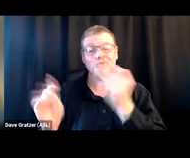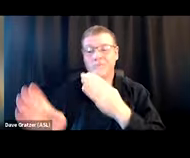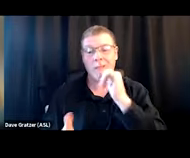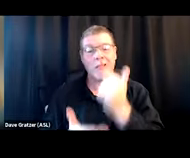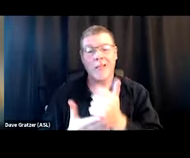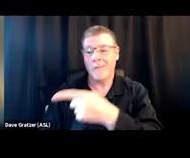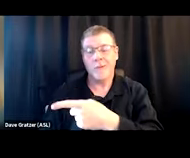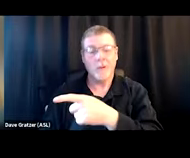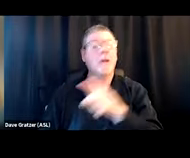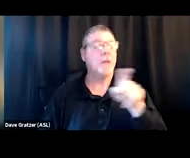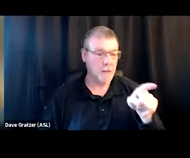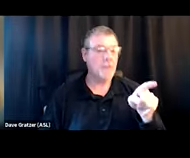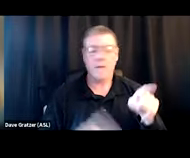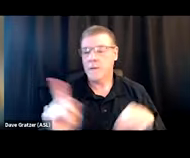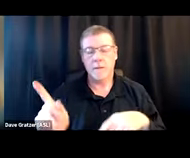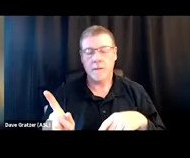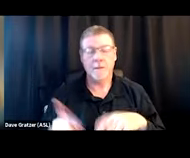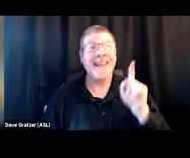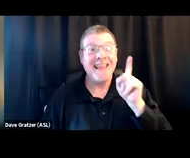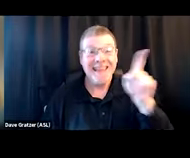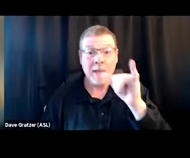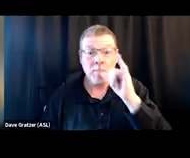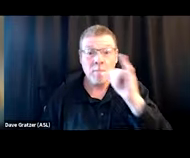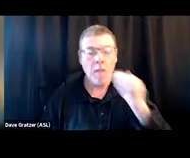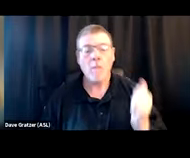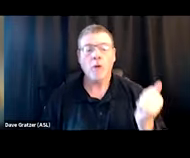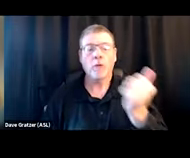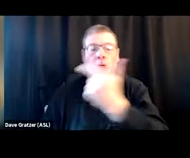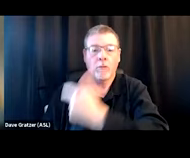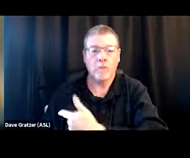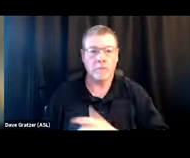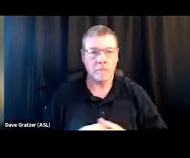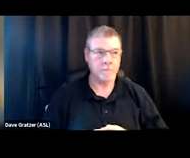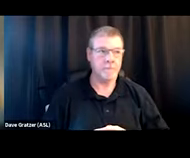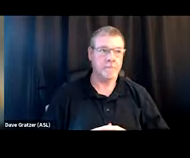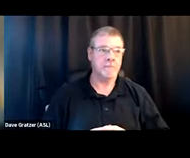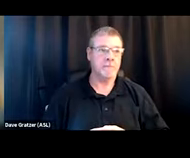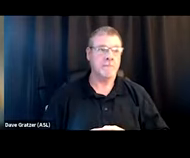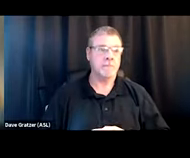This is something for everybody. Along those lines, engagement and equity. "Pipe distribution has opened up